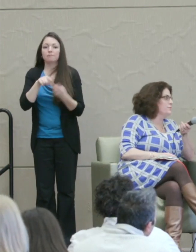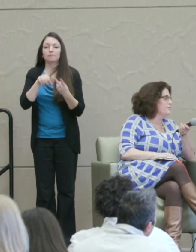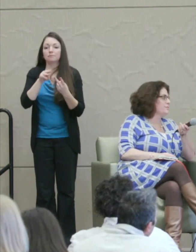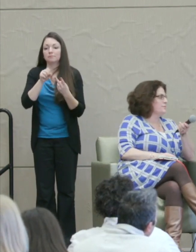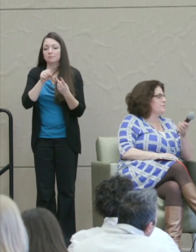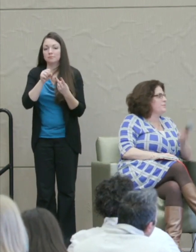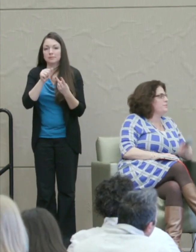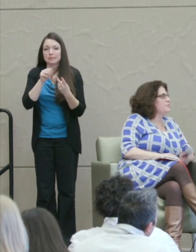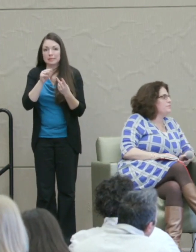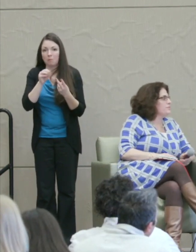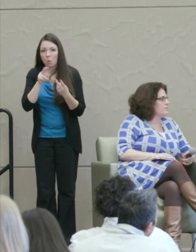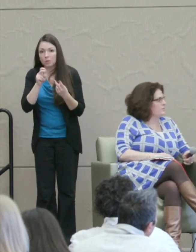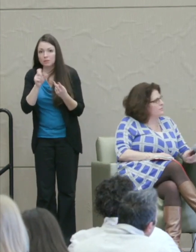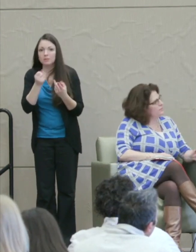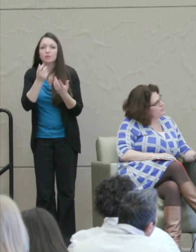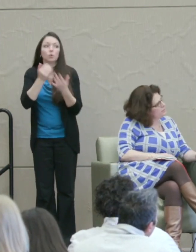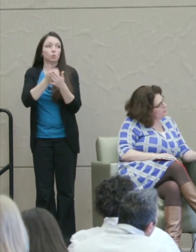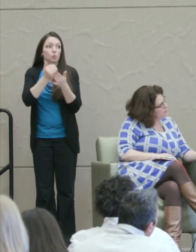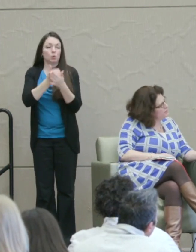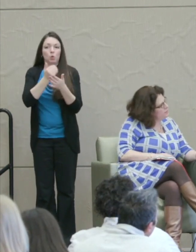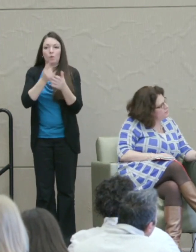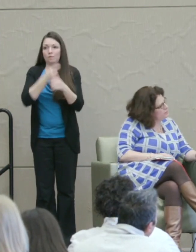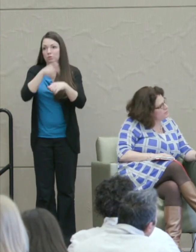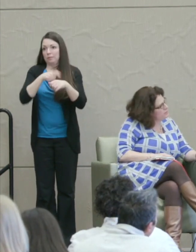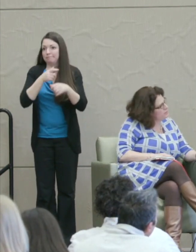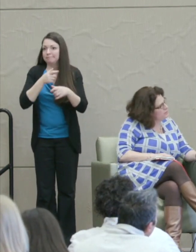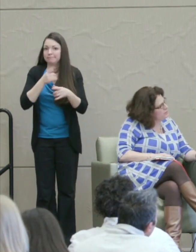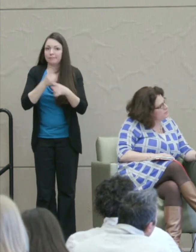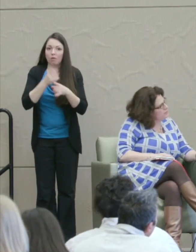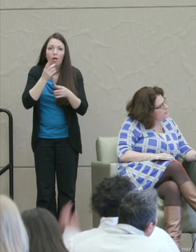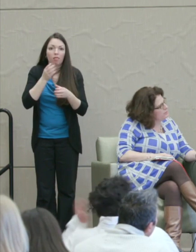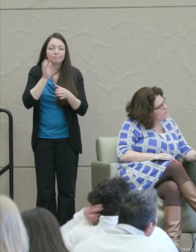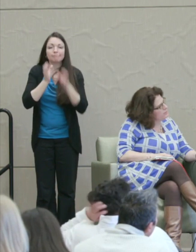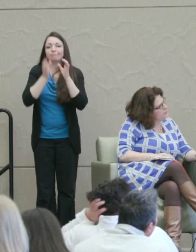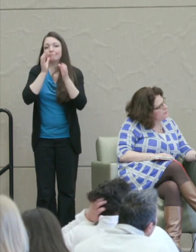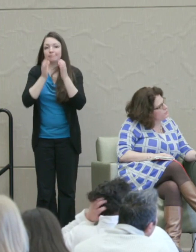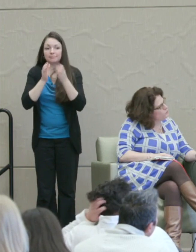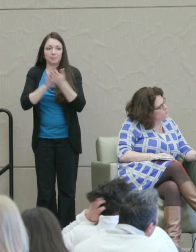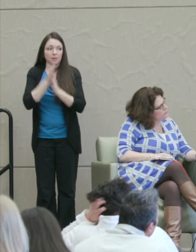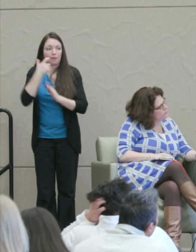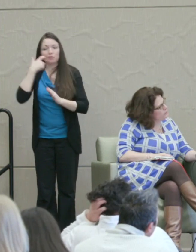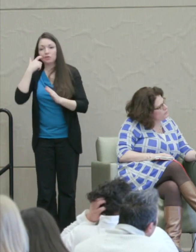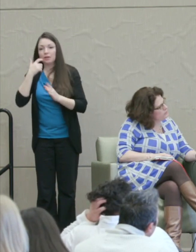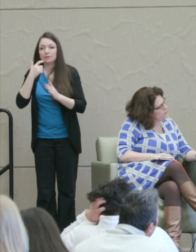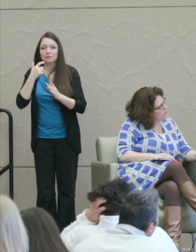to alcohol and then they get hooked on alcohol for a while and they mash up somebody's car